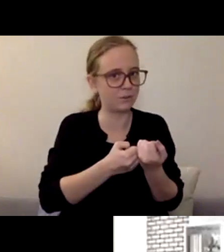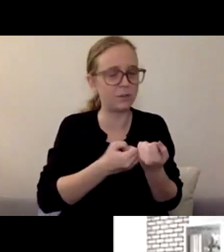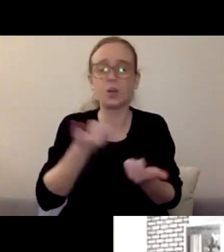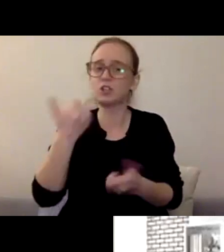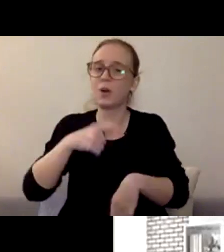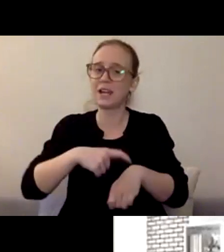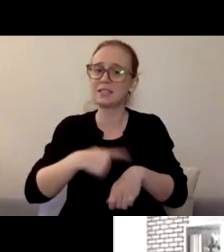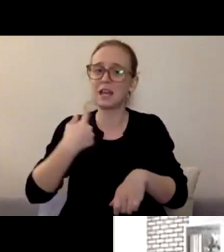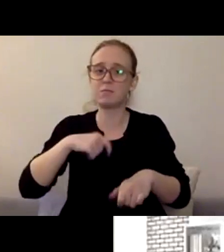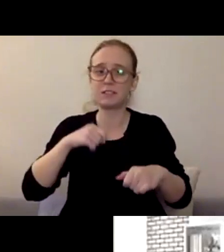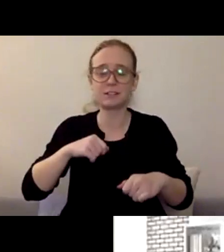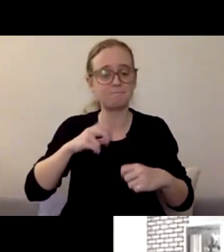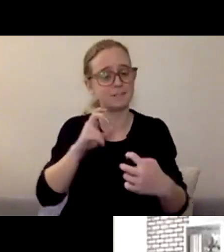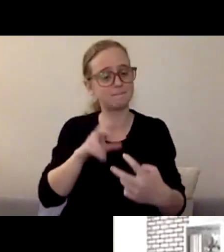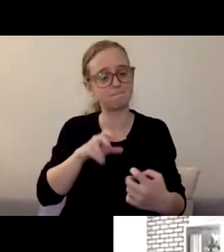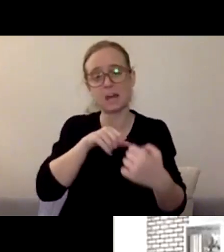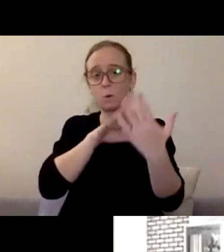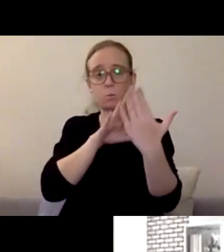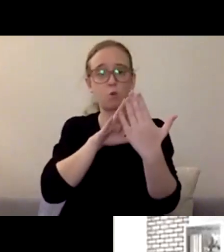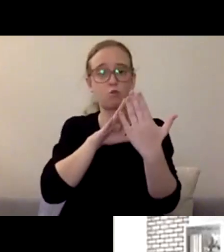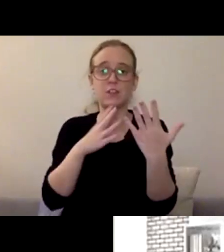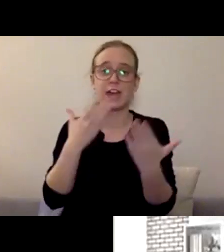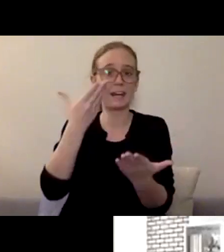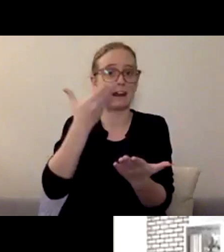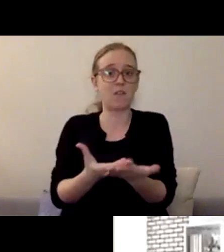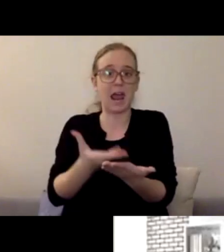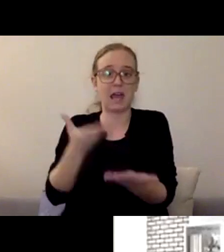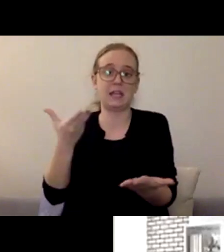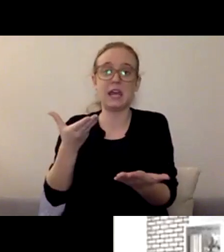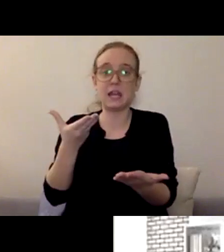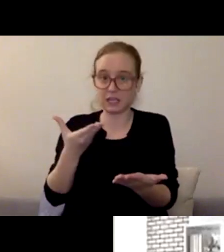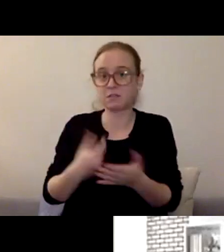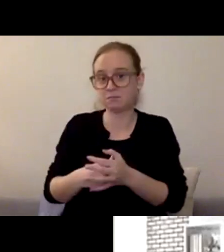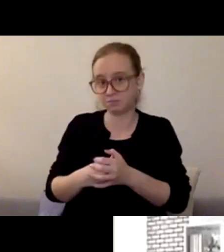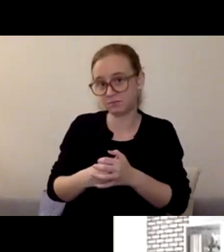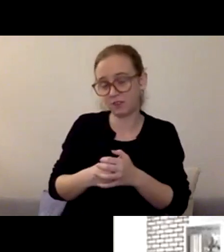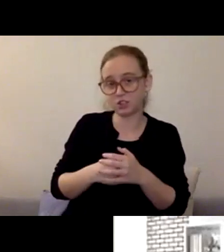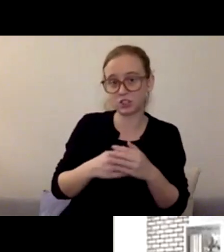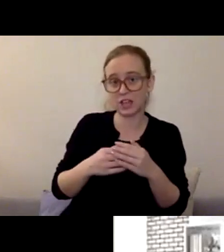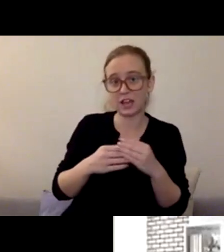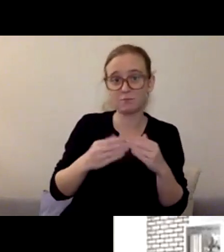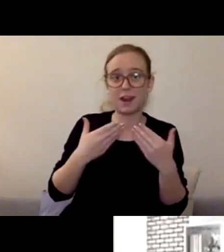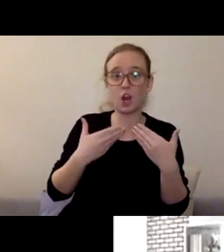and kind of leaving things open-ended, and you're not gonna get that same reciprocal.